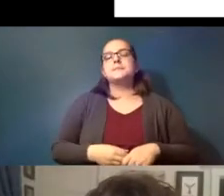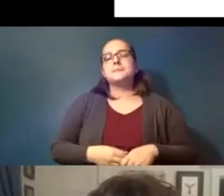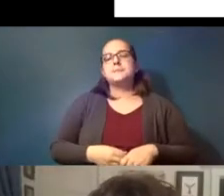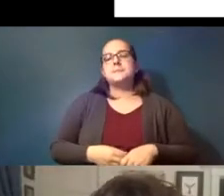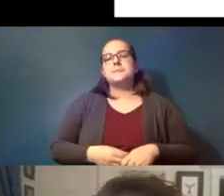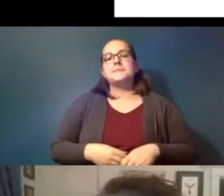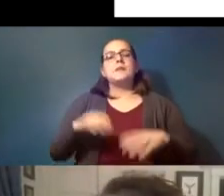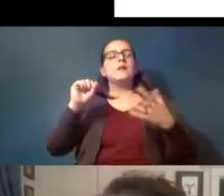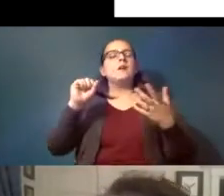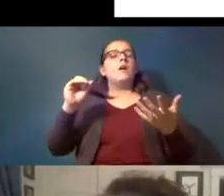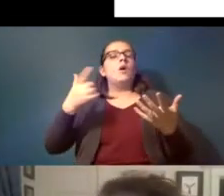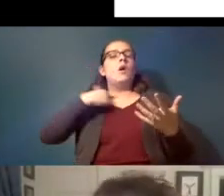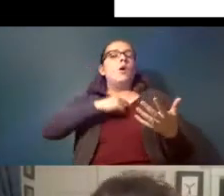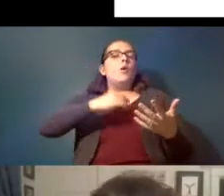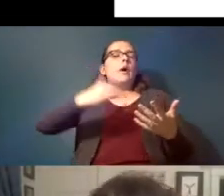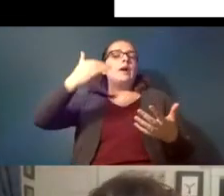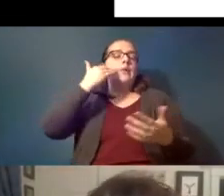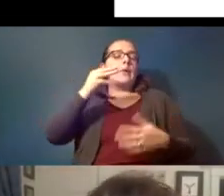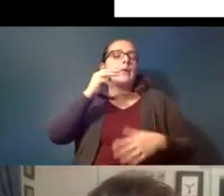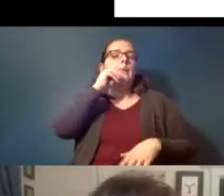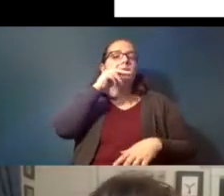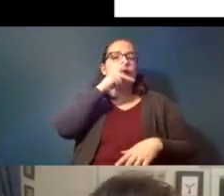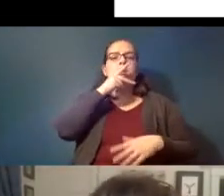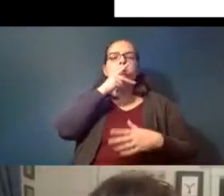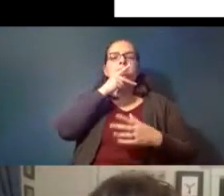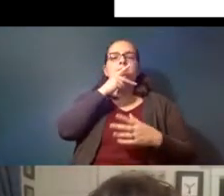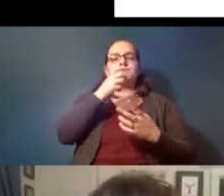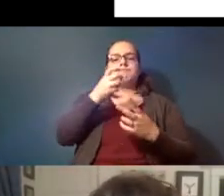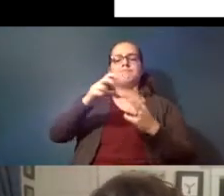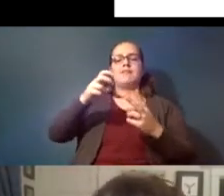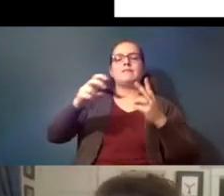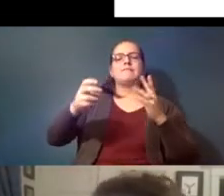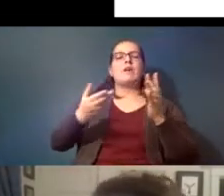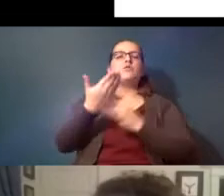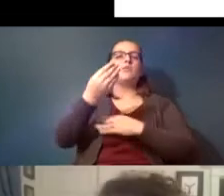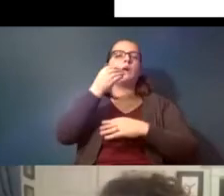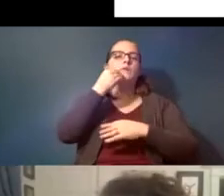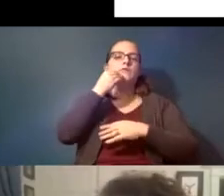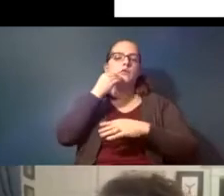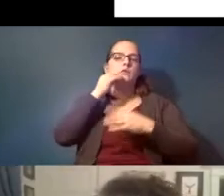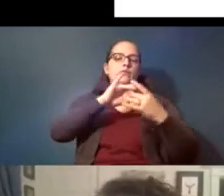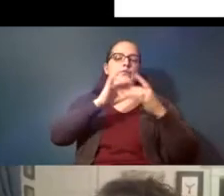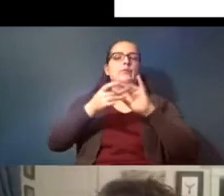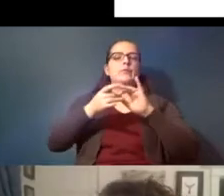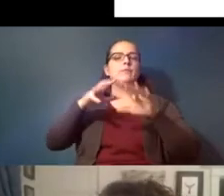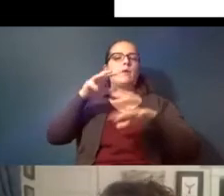so we know that microplastics are transferred through food webs and again i talked earlier